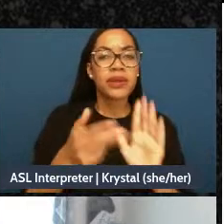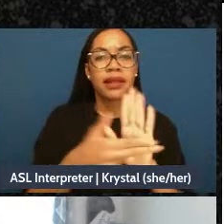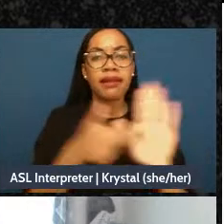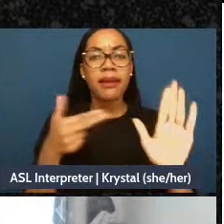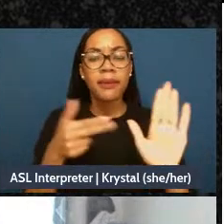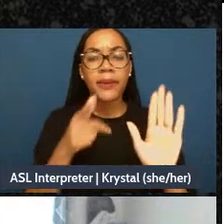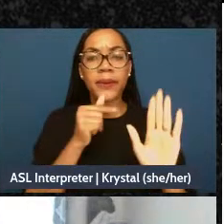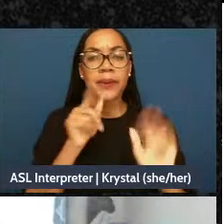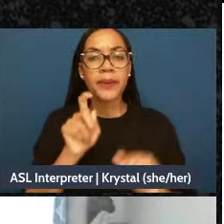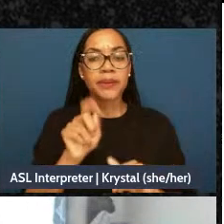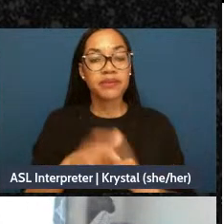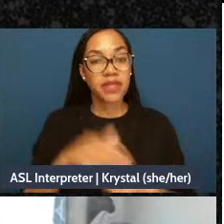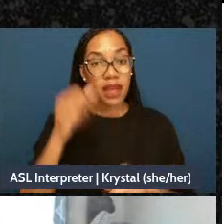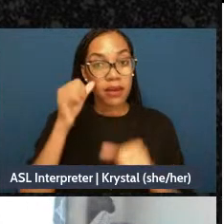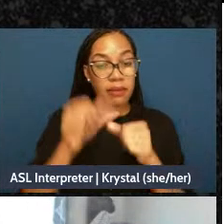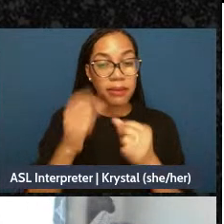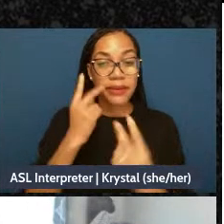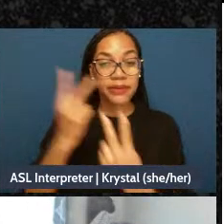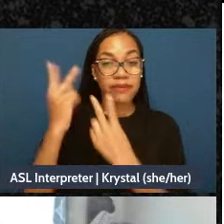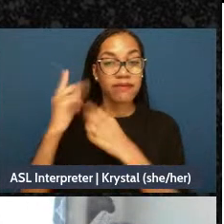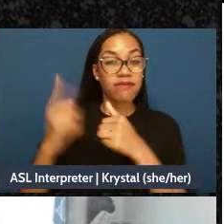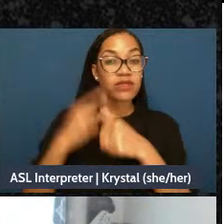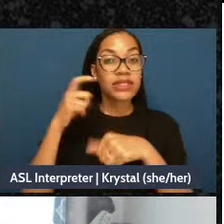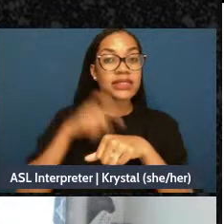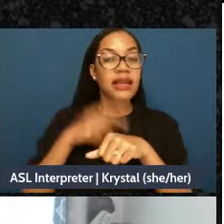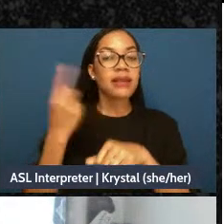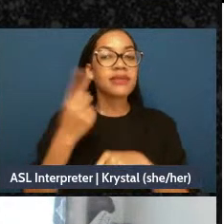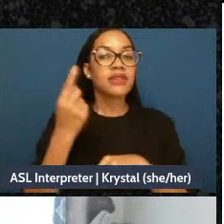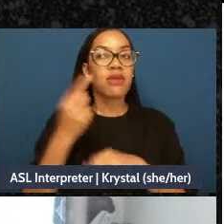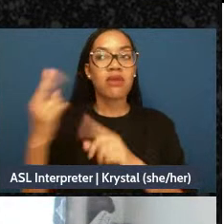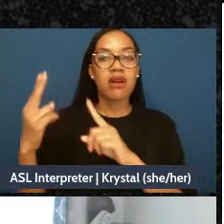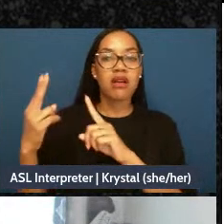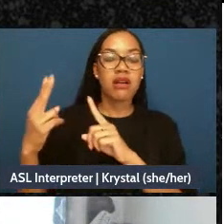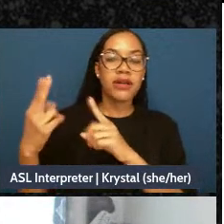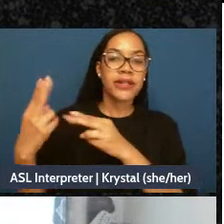I remember the context of what I was said, right? So, digging up them and remembering that